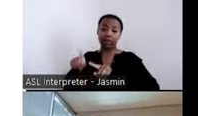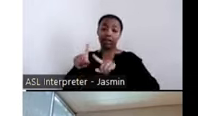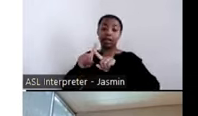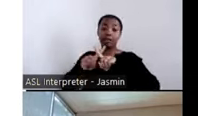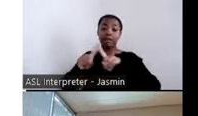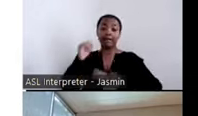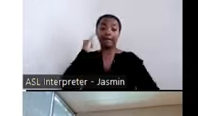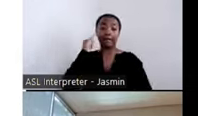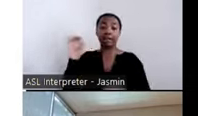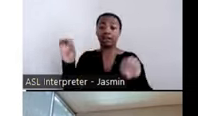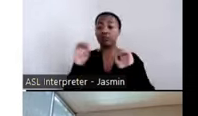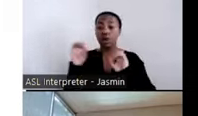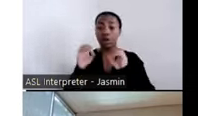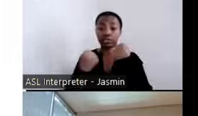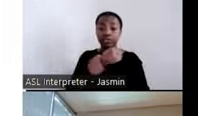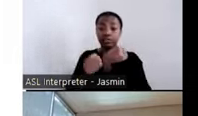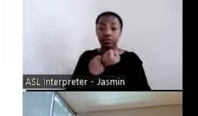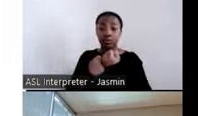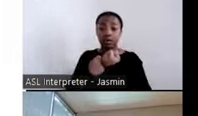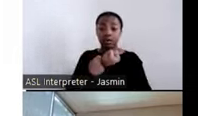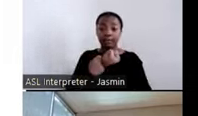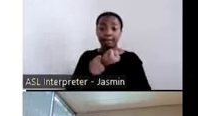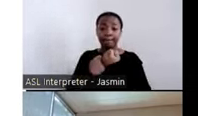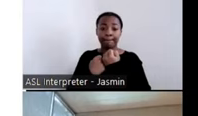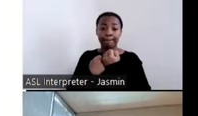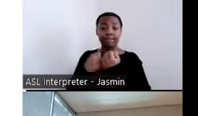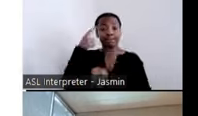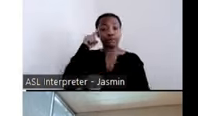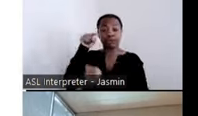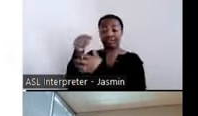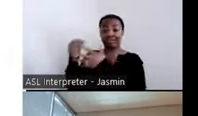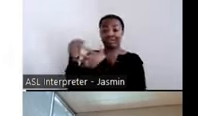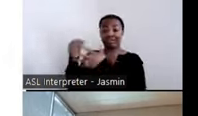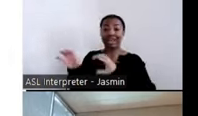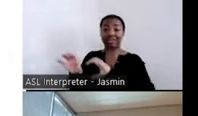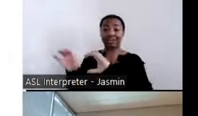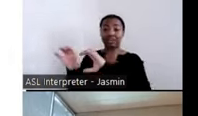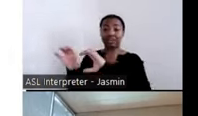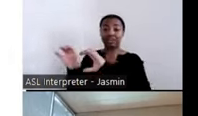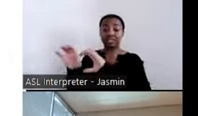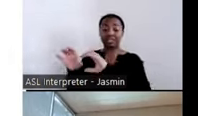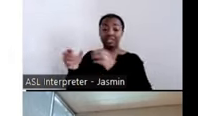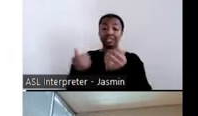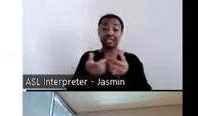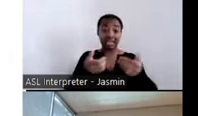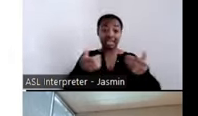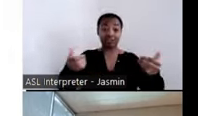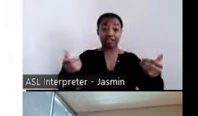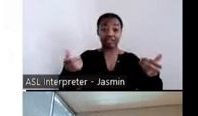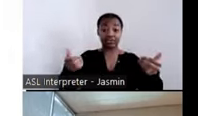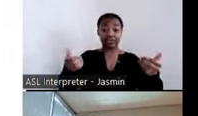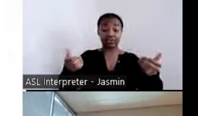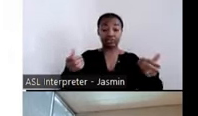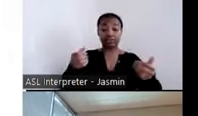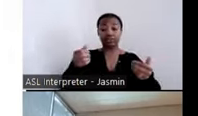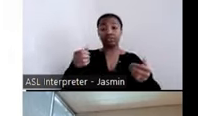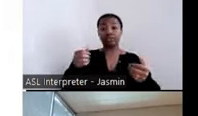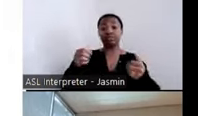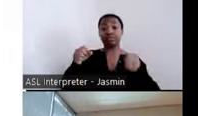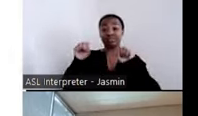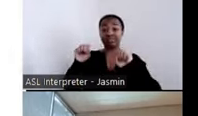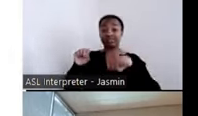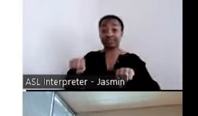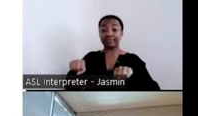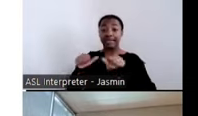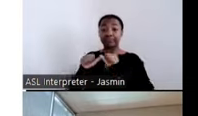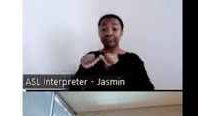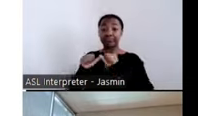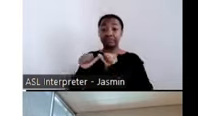activities, segregation can also continue in the community. We are here today to